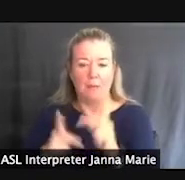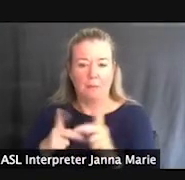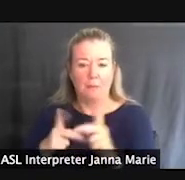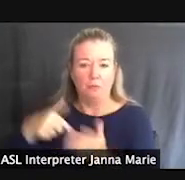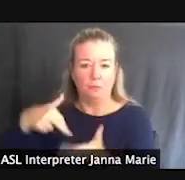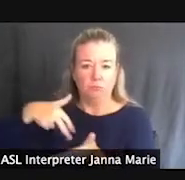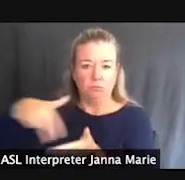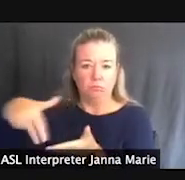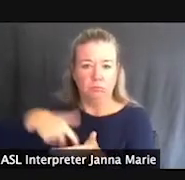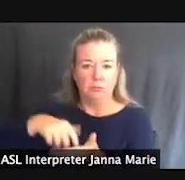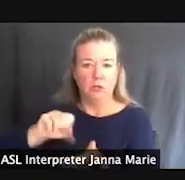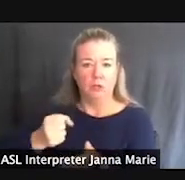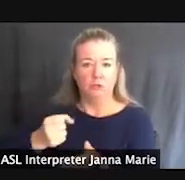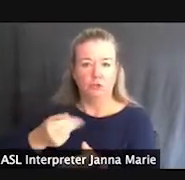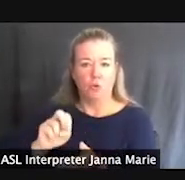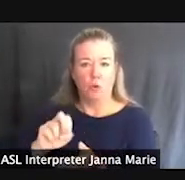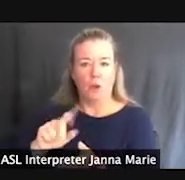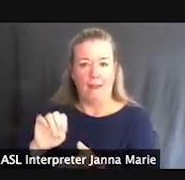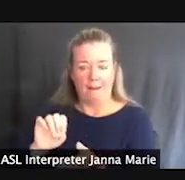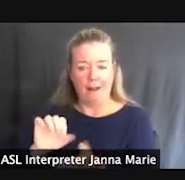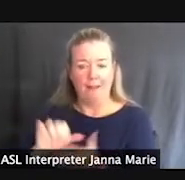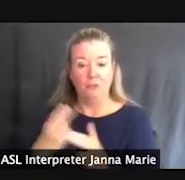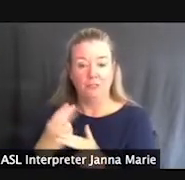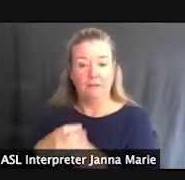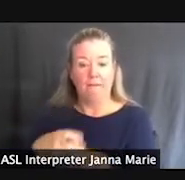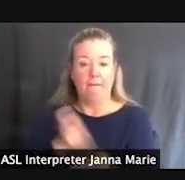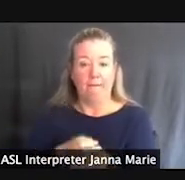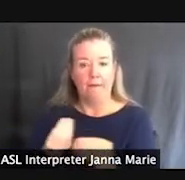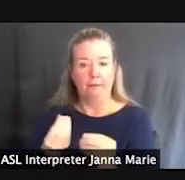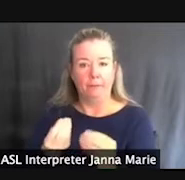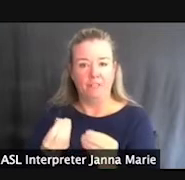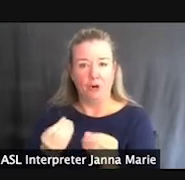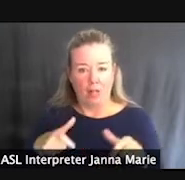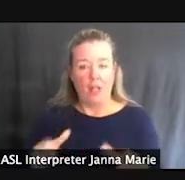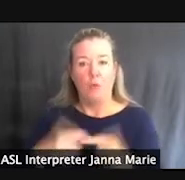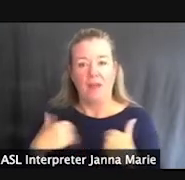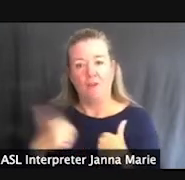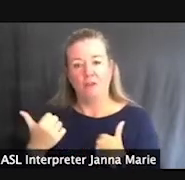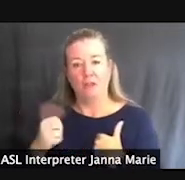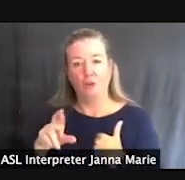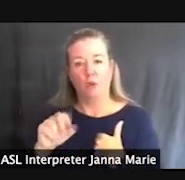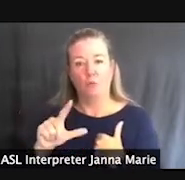This is using a hardened material. We also have others that are like roll out beach mats that basically provide a stable